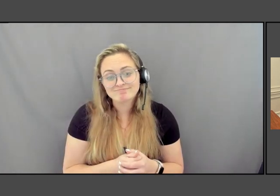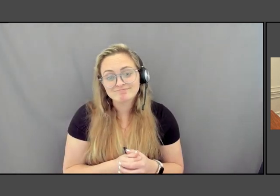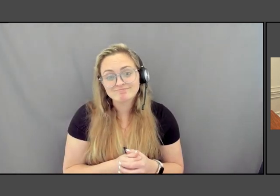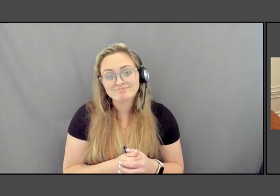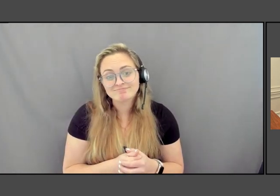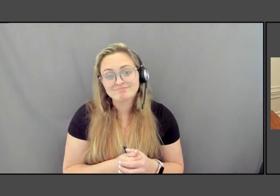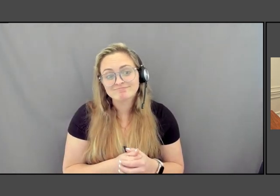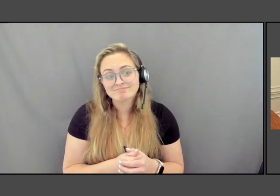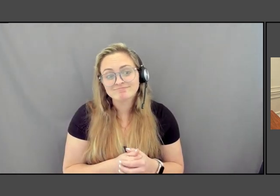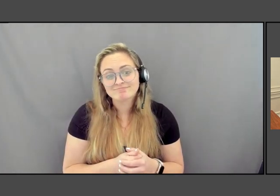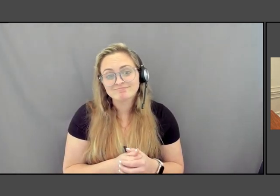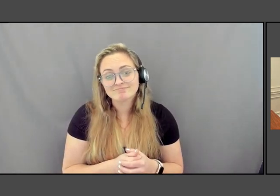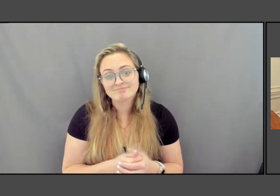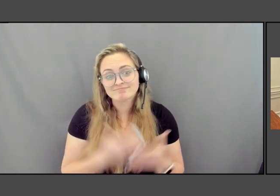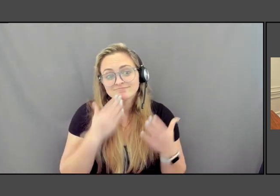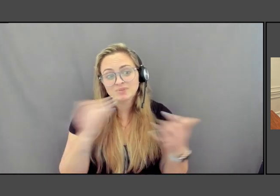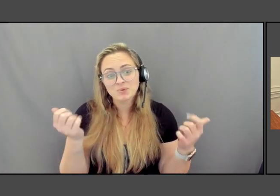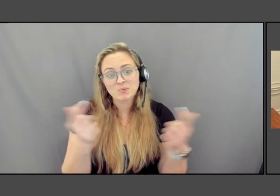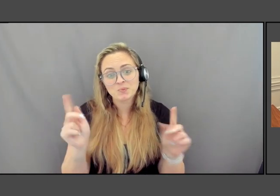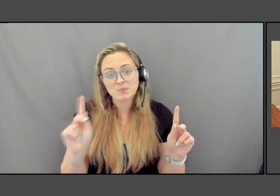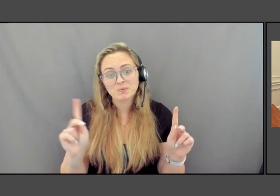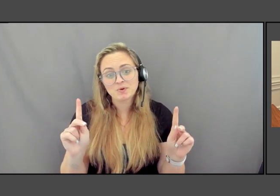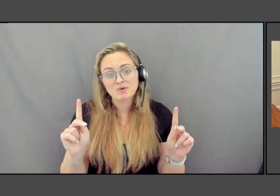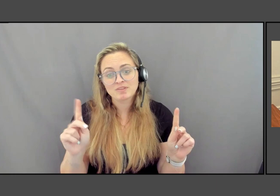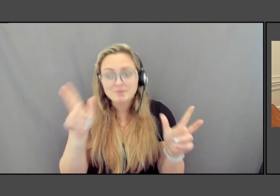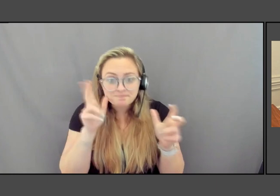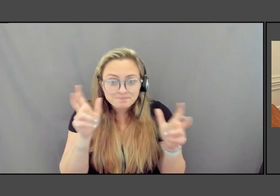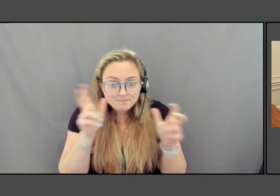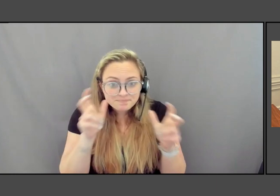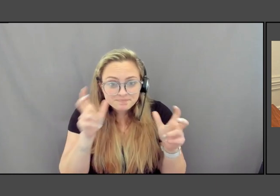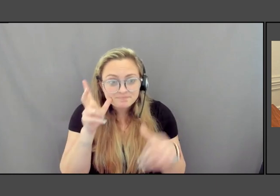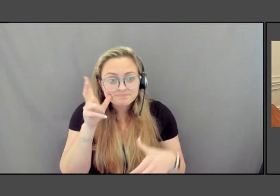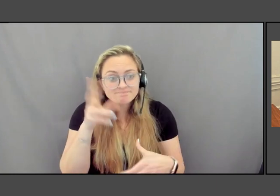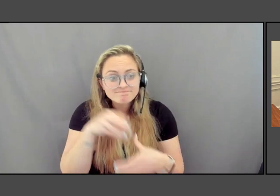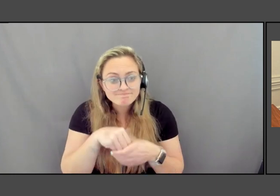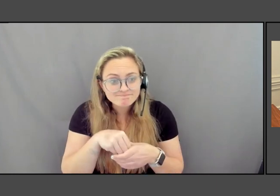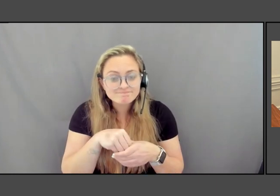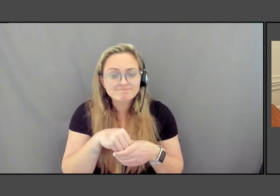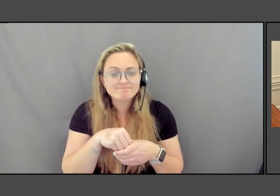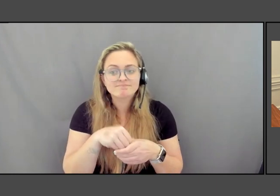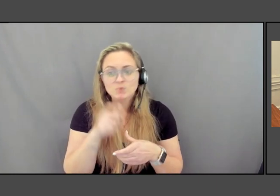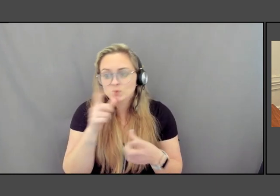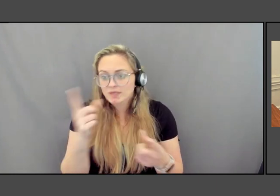thank you, everybody who's been listening and participating and who came to join us today.